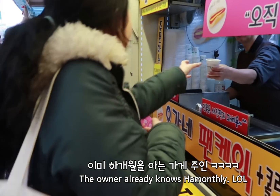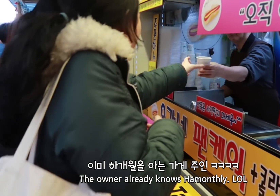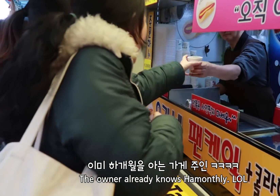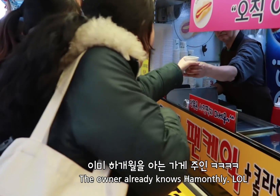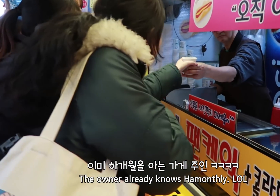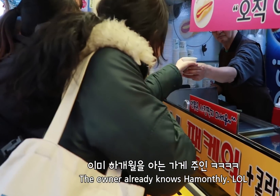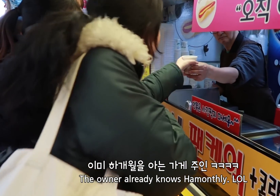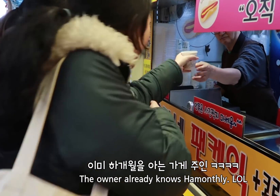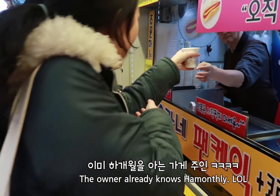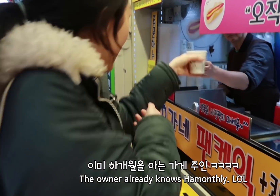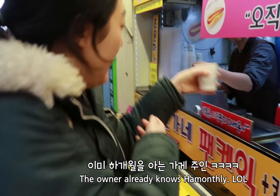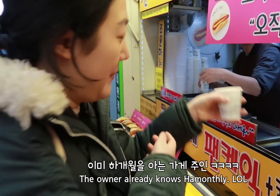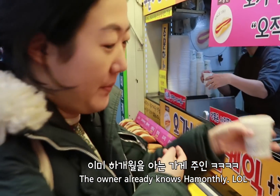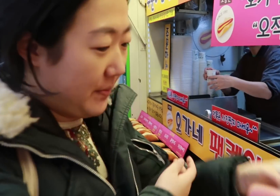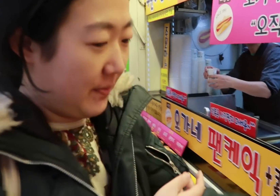The owner already knows Hamonthly